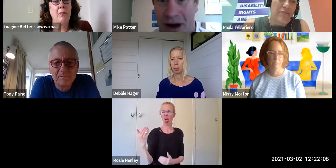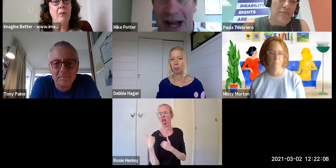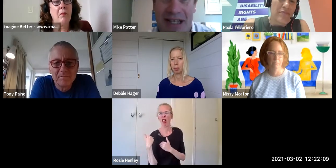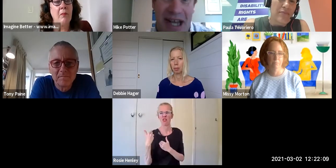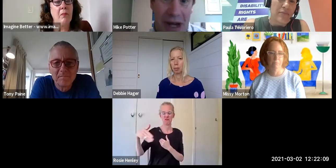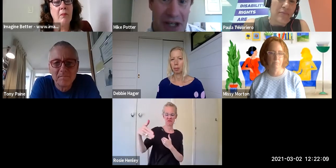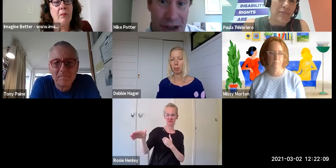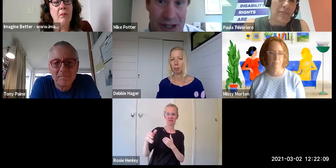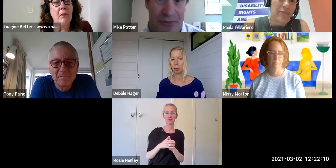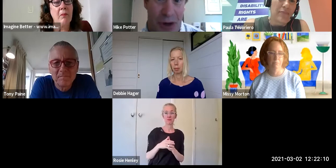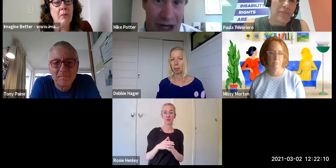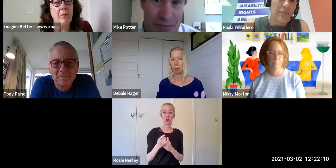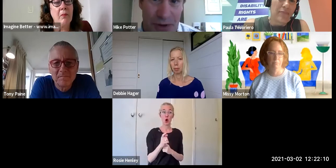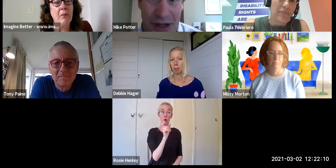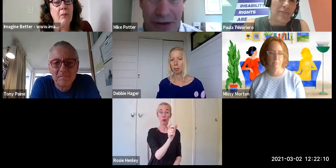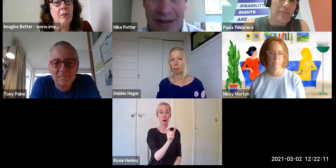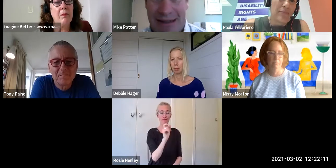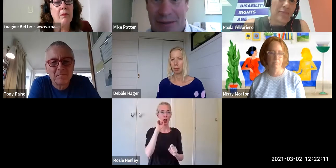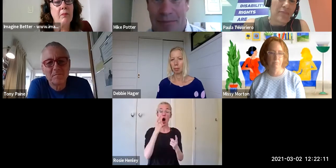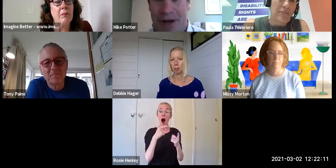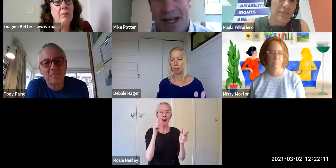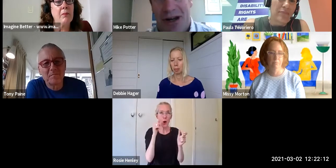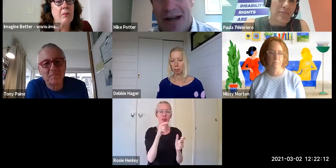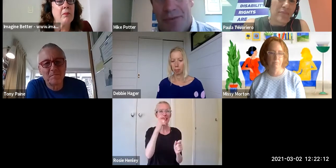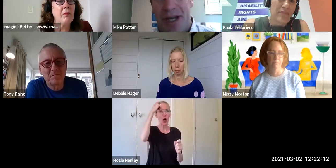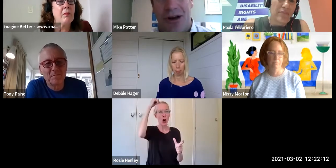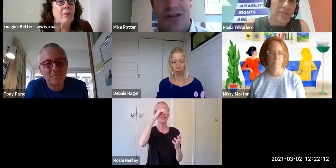I understand we have to use them from a rights point of view but I don't like them because